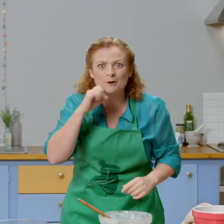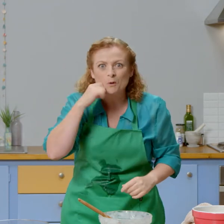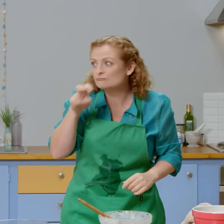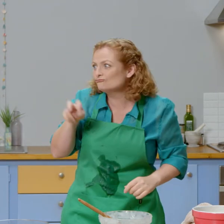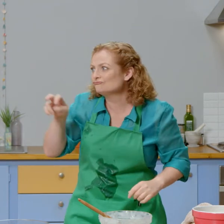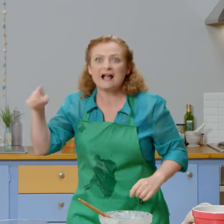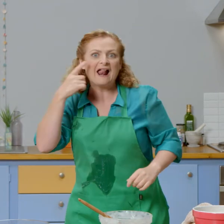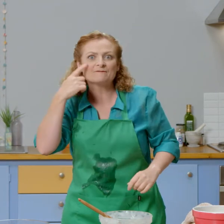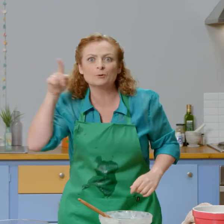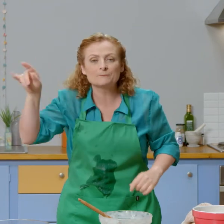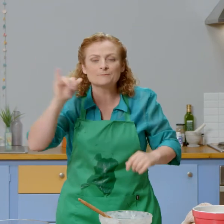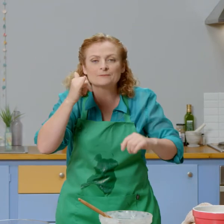I wonder if he’s awake.